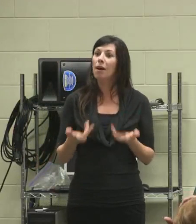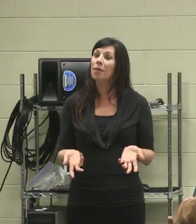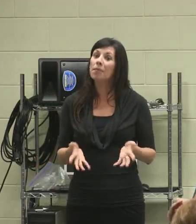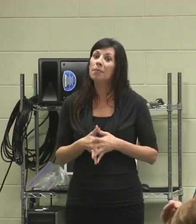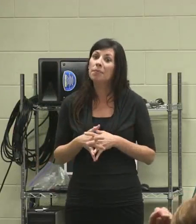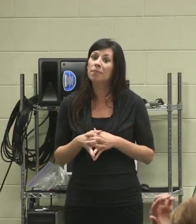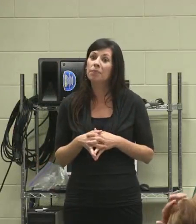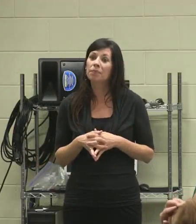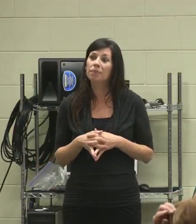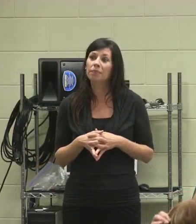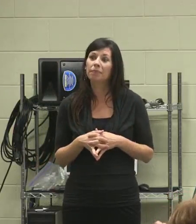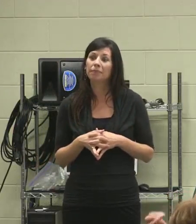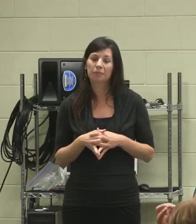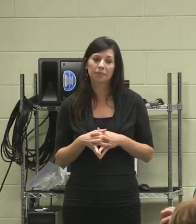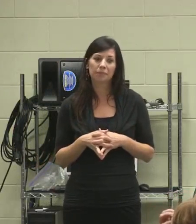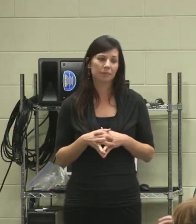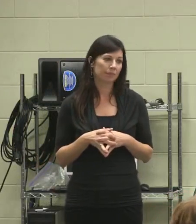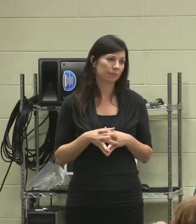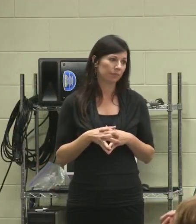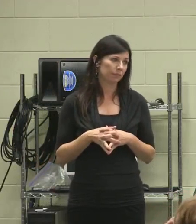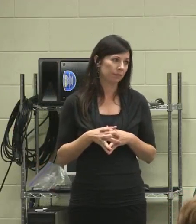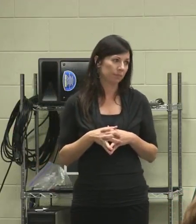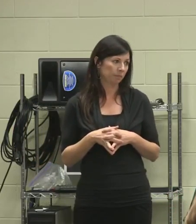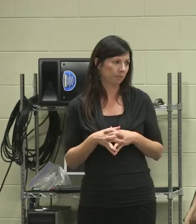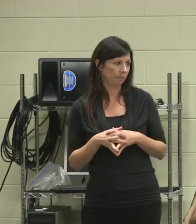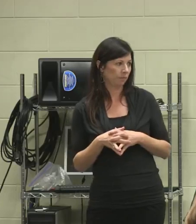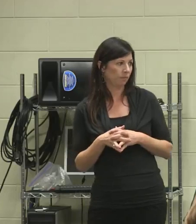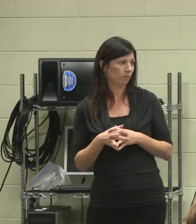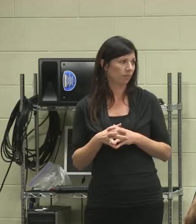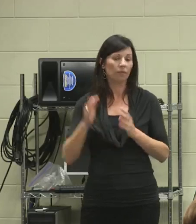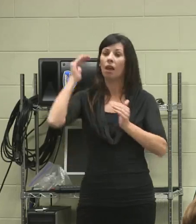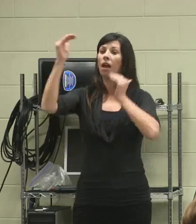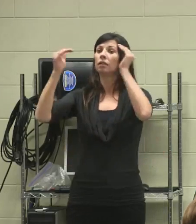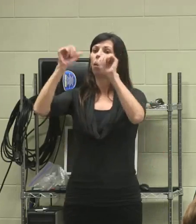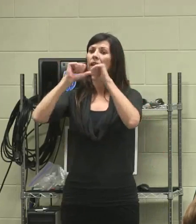I didn't become part of any adult agencies or programs.